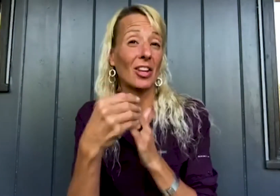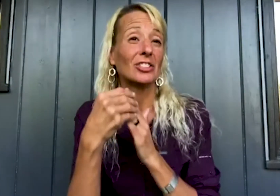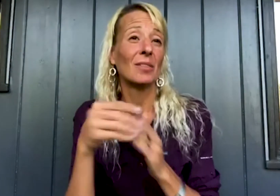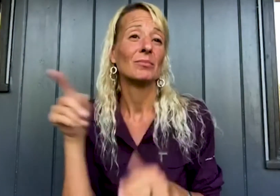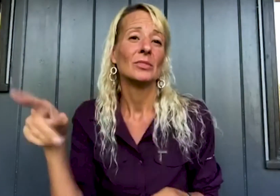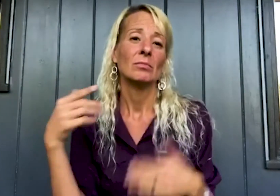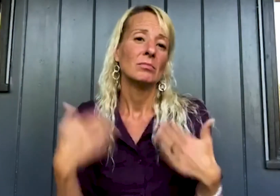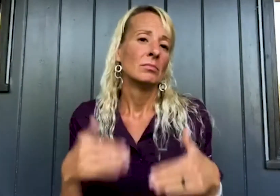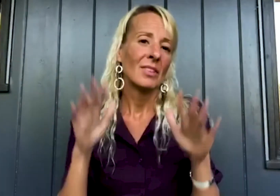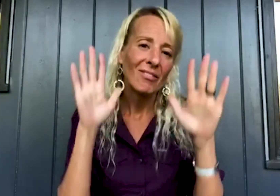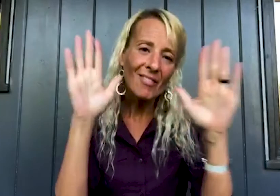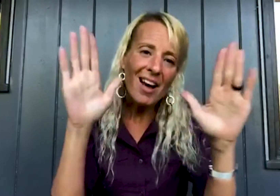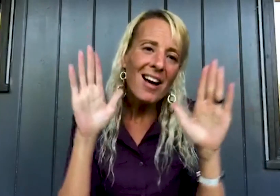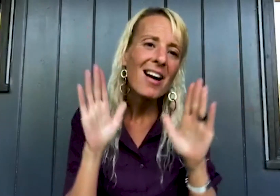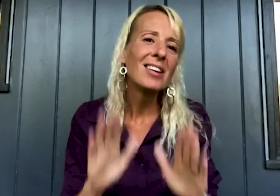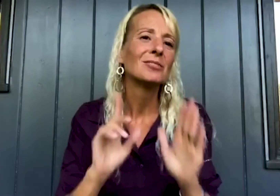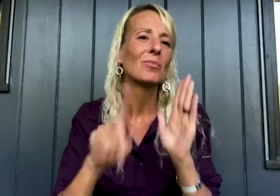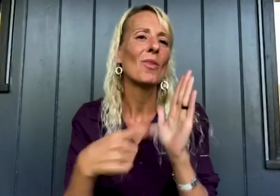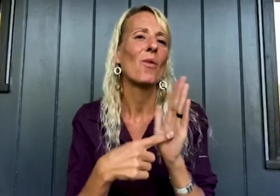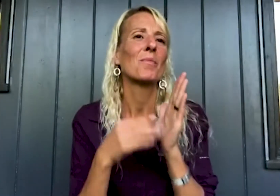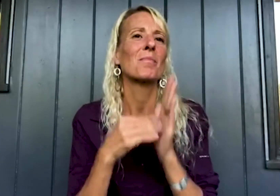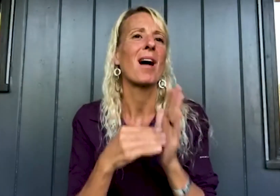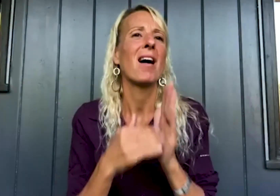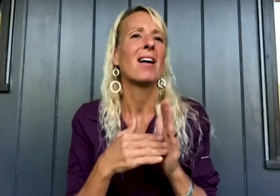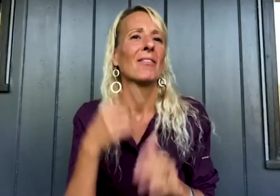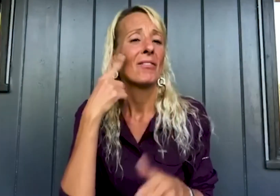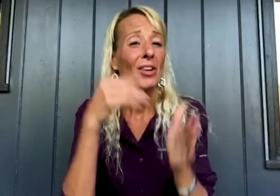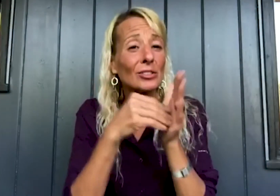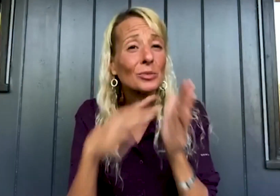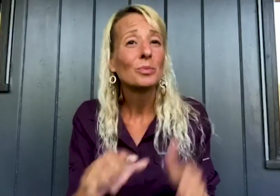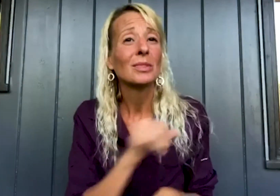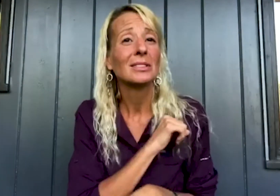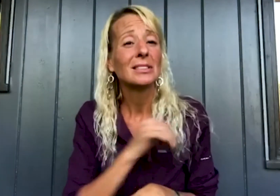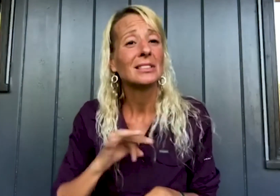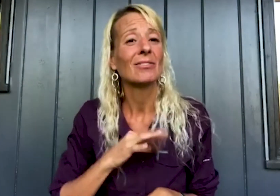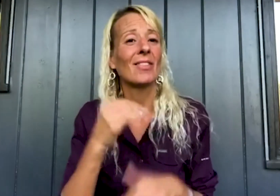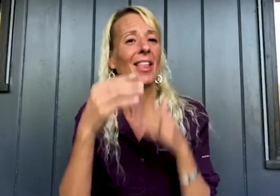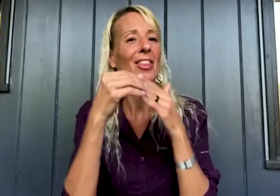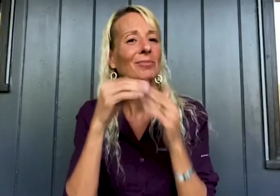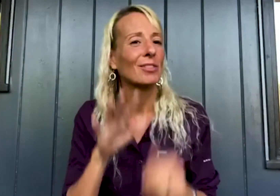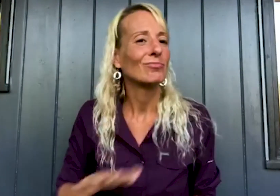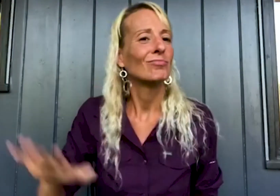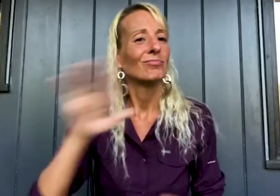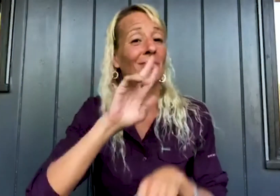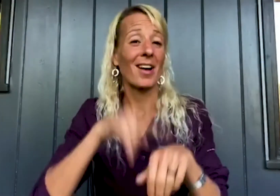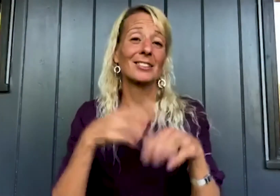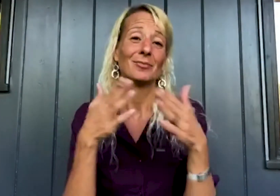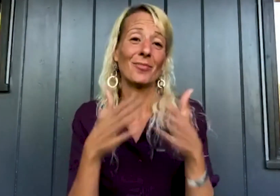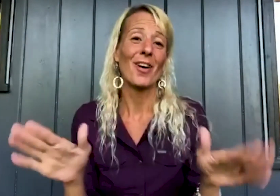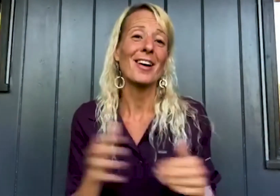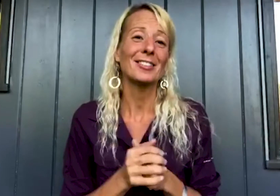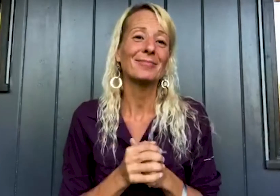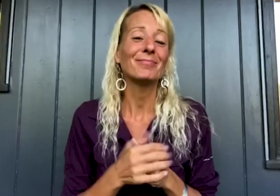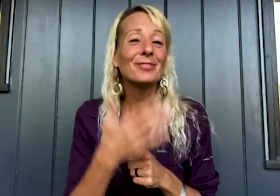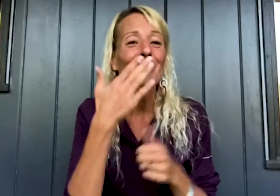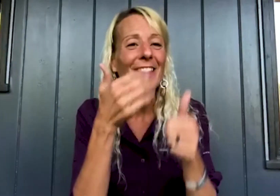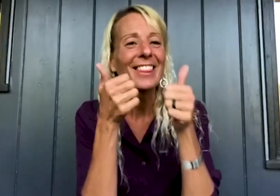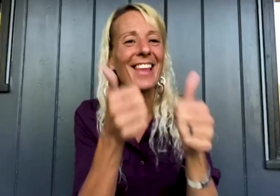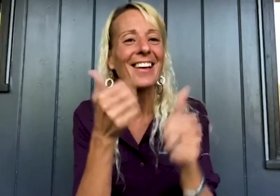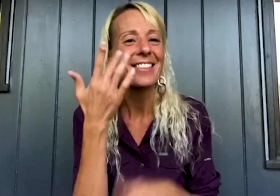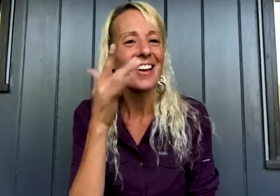She is a fantastic role model for students, staff, and leaders nationwide.